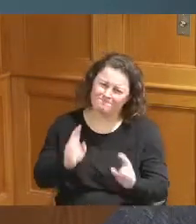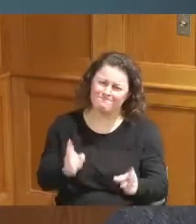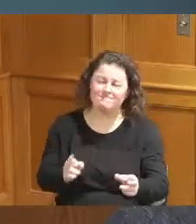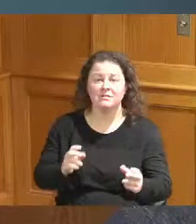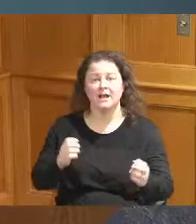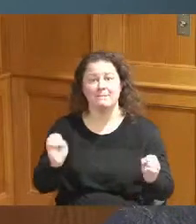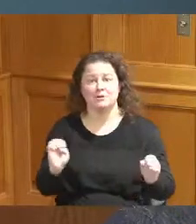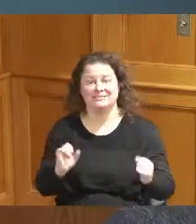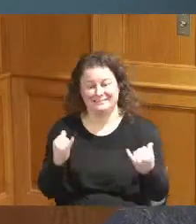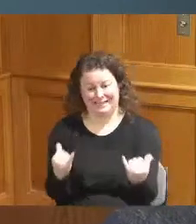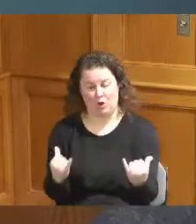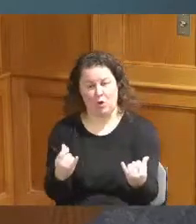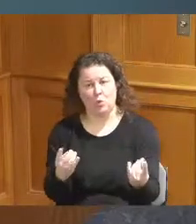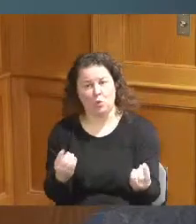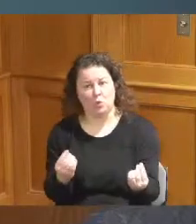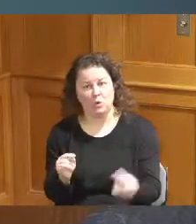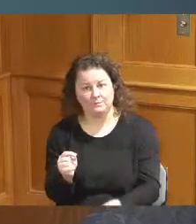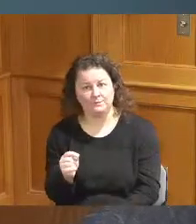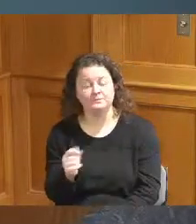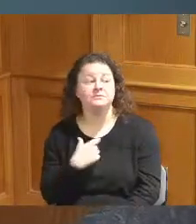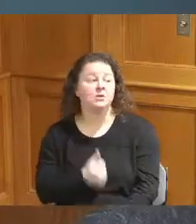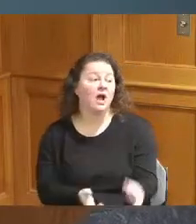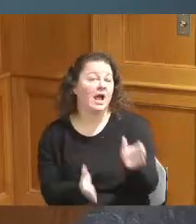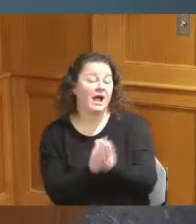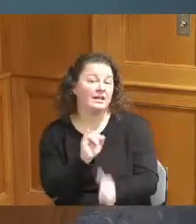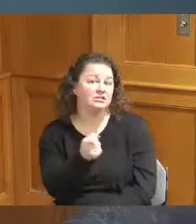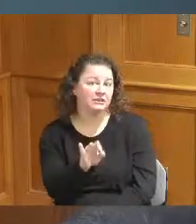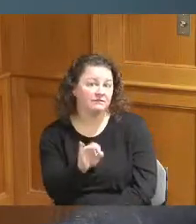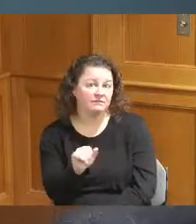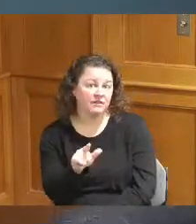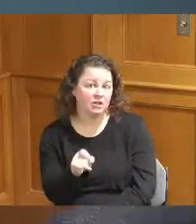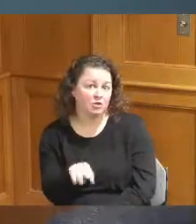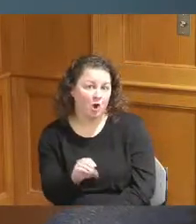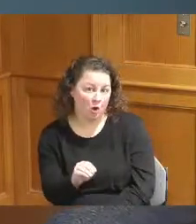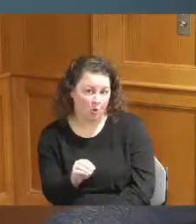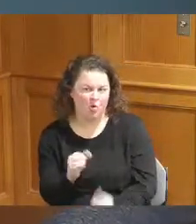within this time period unfortunately Black History Month only gives us 28 days